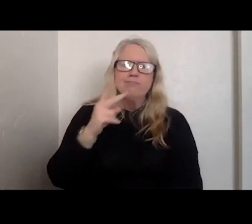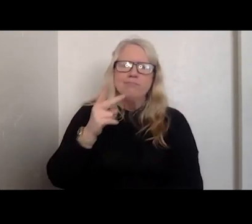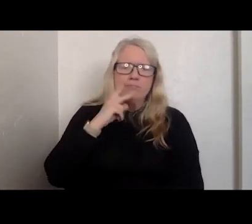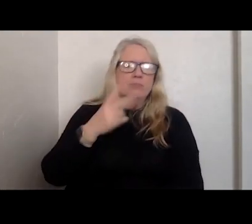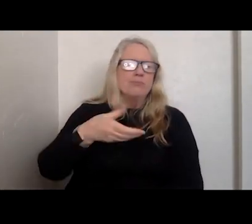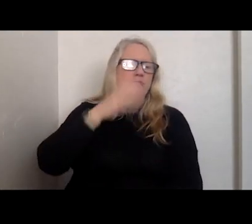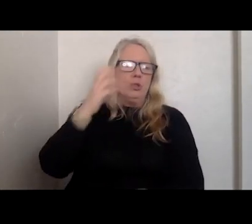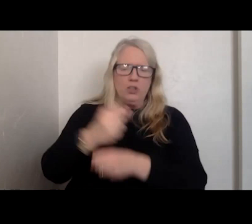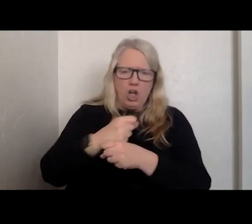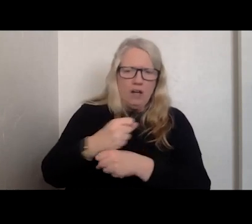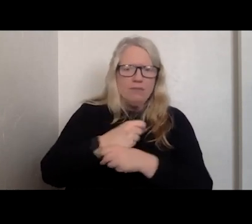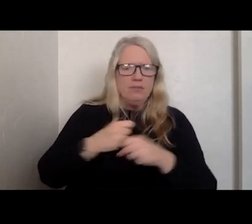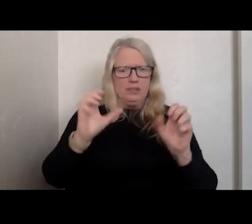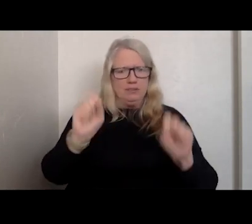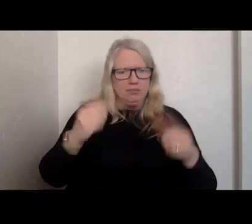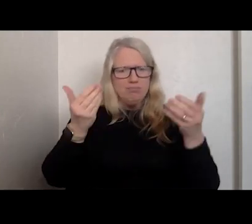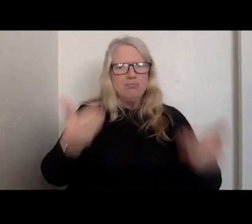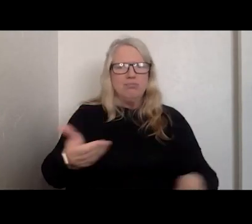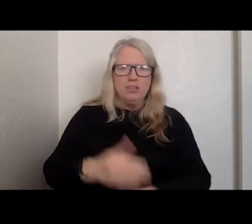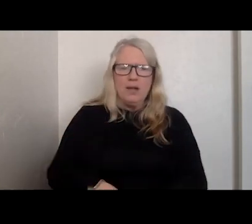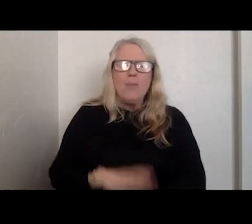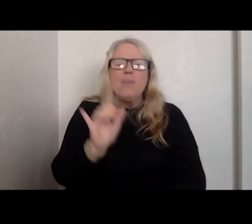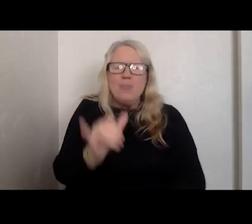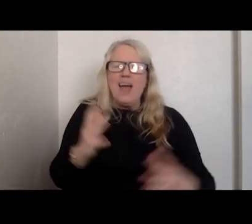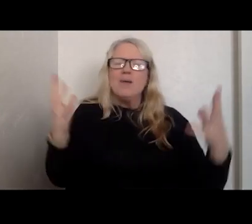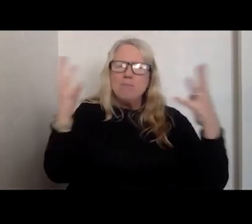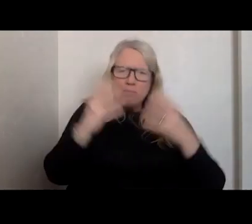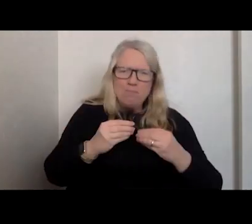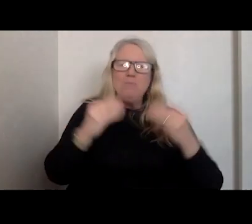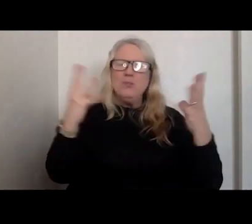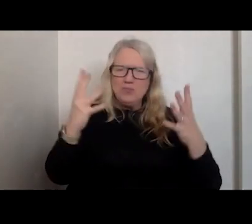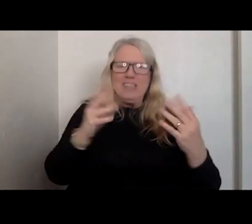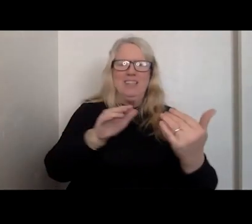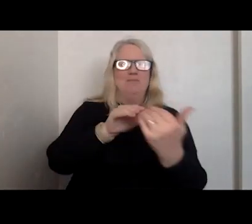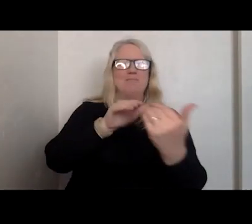AND WE WILL TALK. THAT IS THE BEAUTY OF BEING A PEER. YOU CAN